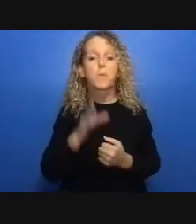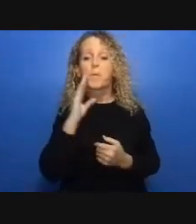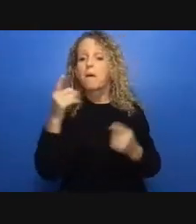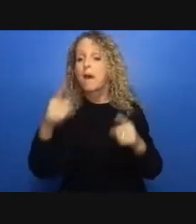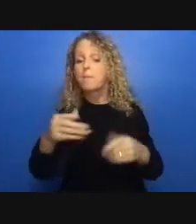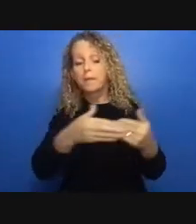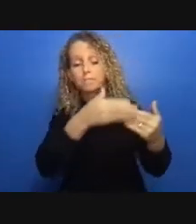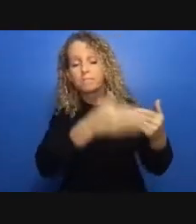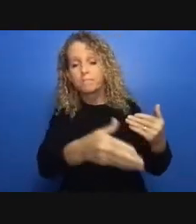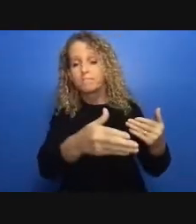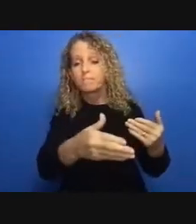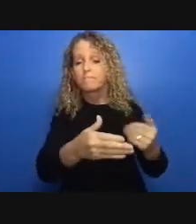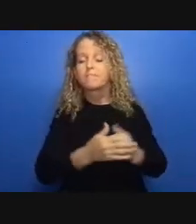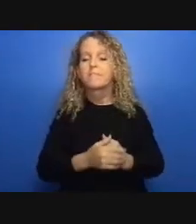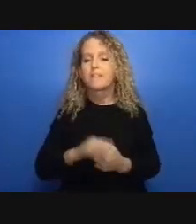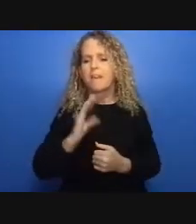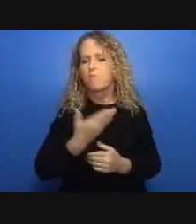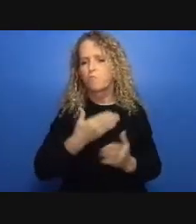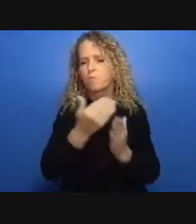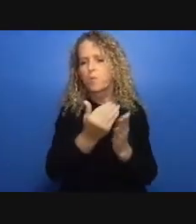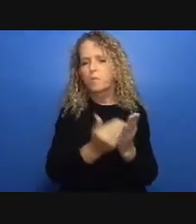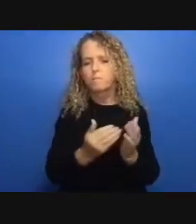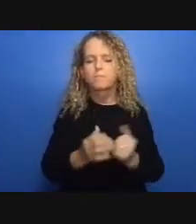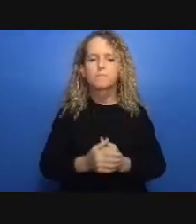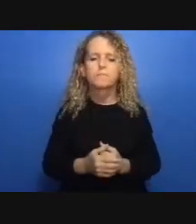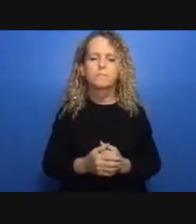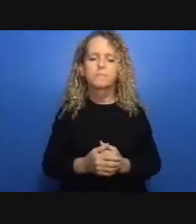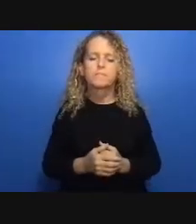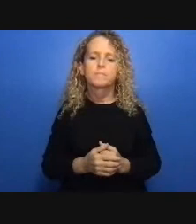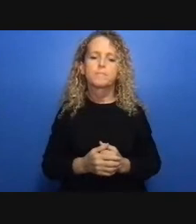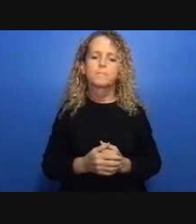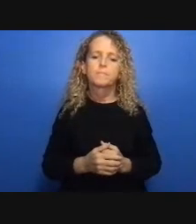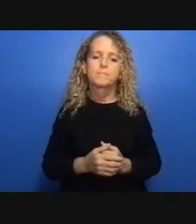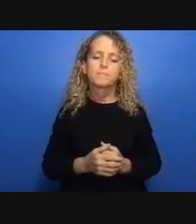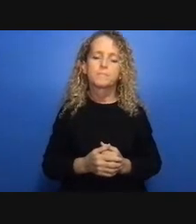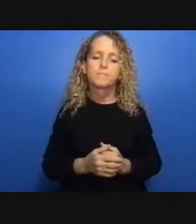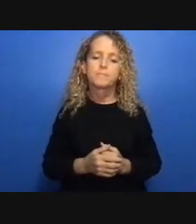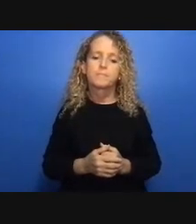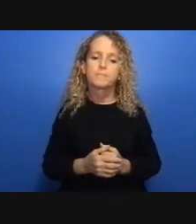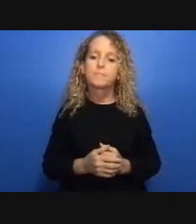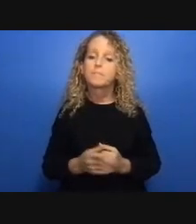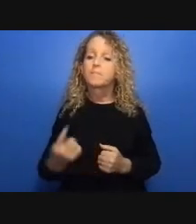and of course you know I mean there are various projects right now that are working on documenting